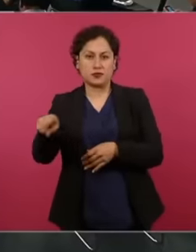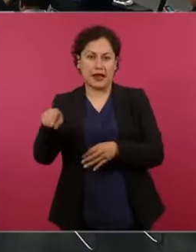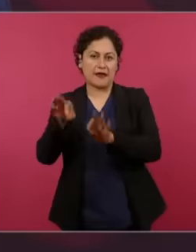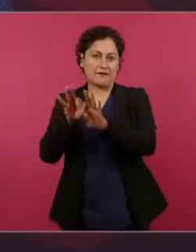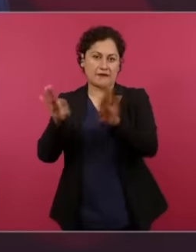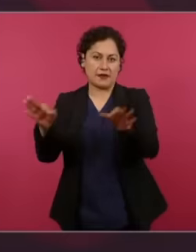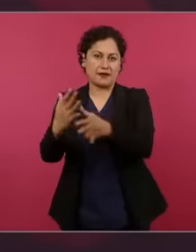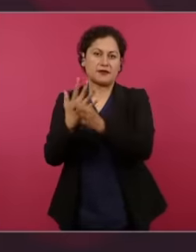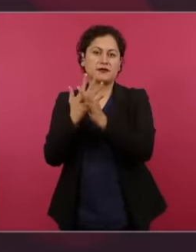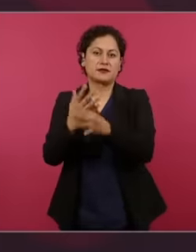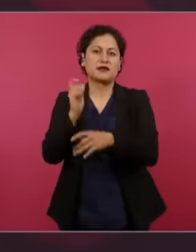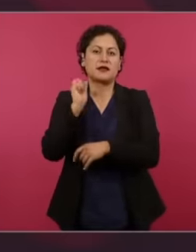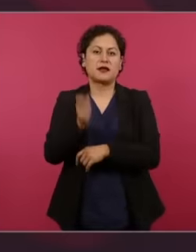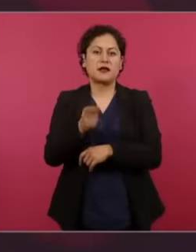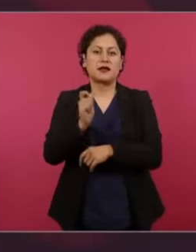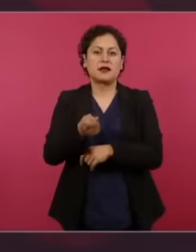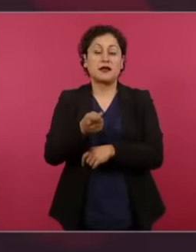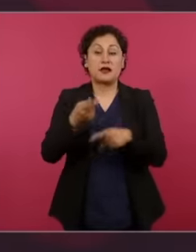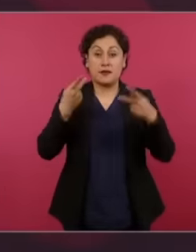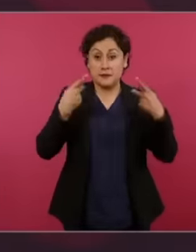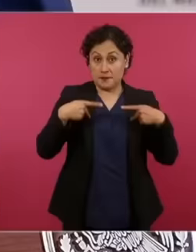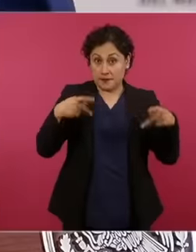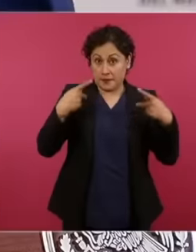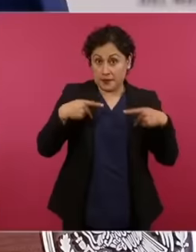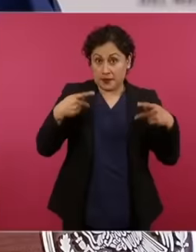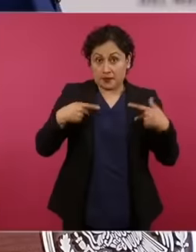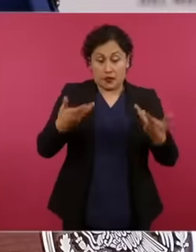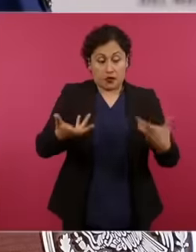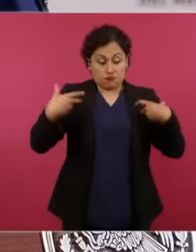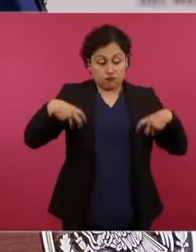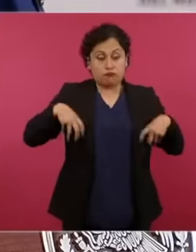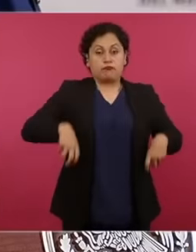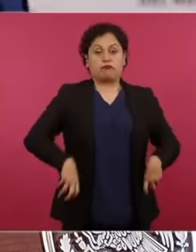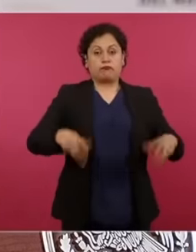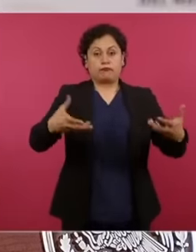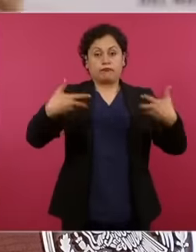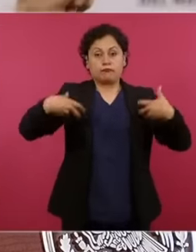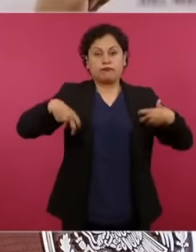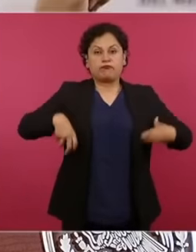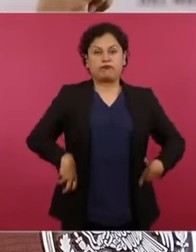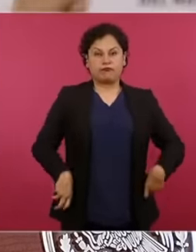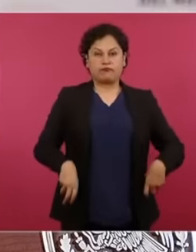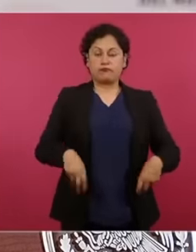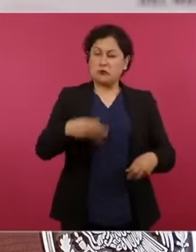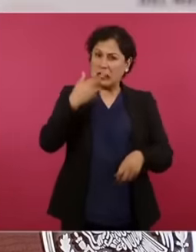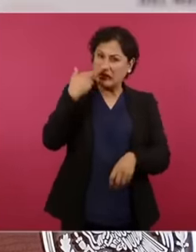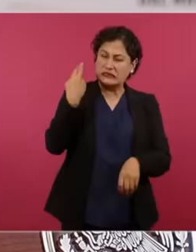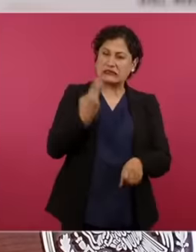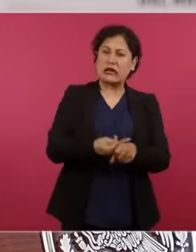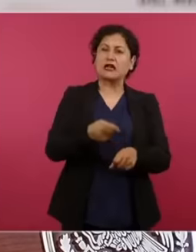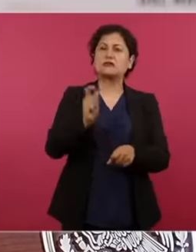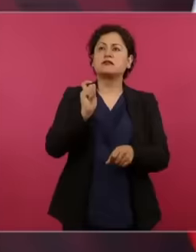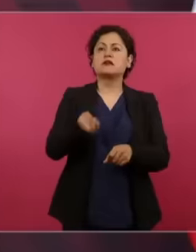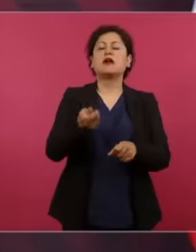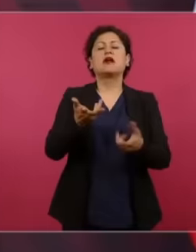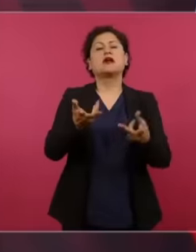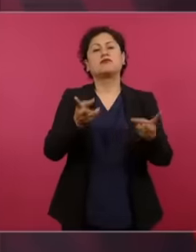and they don't even lose their respectability and he added And that is the worst of evils